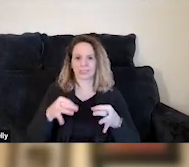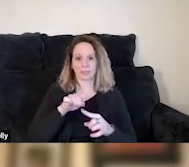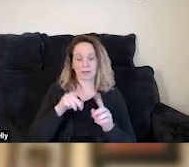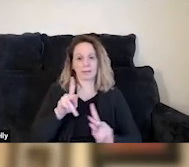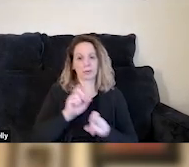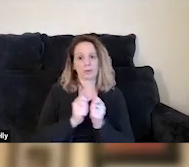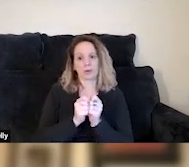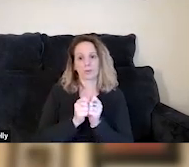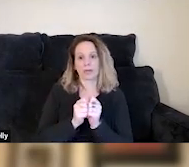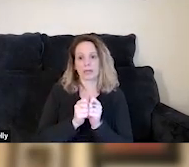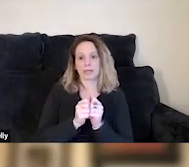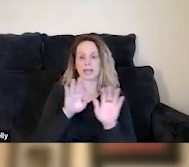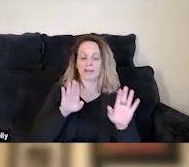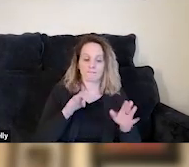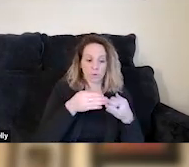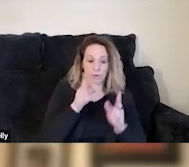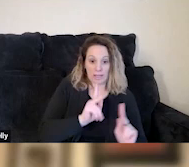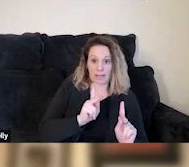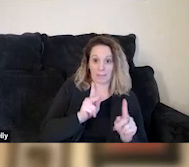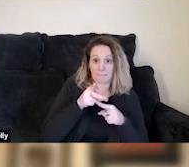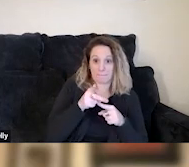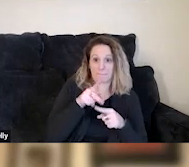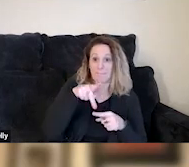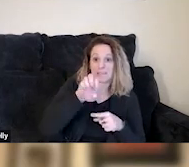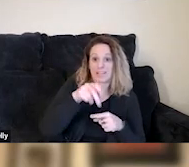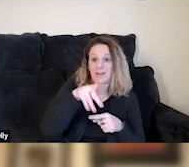while also focusing on the people part, right? That like a person is a person